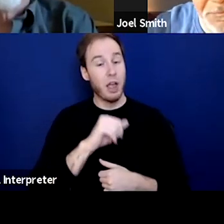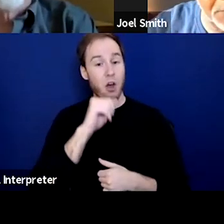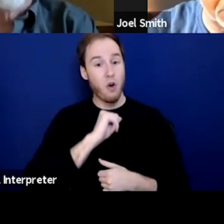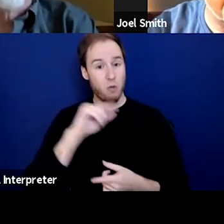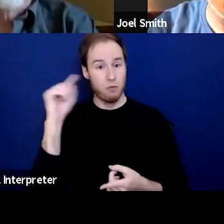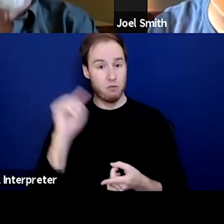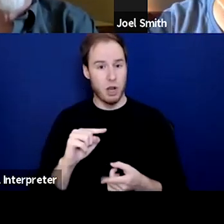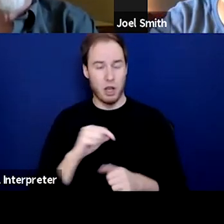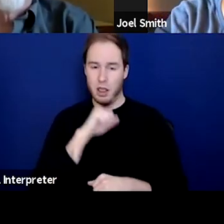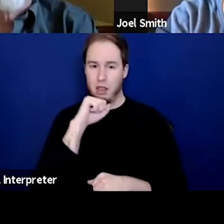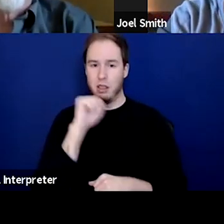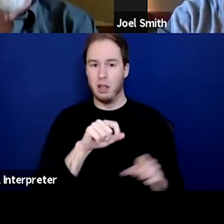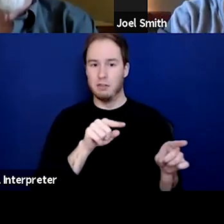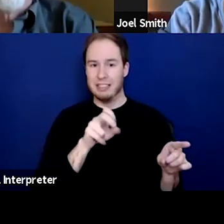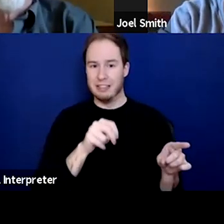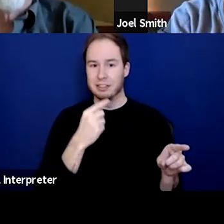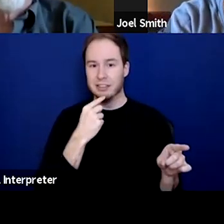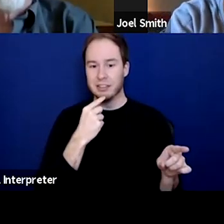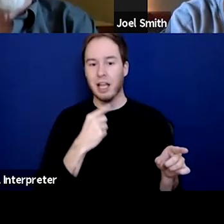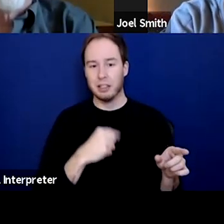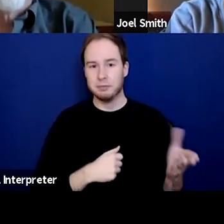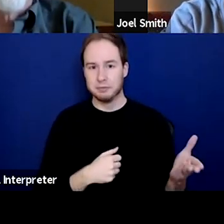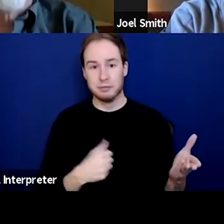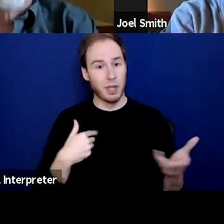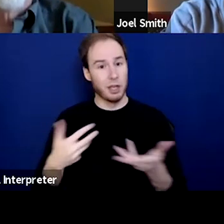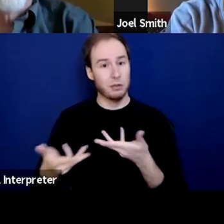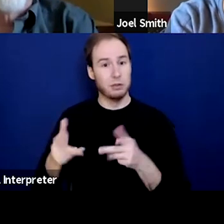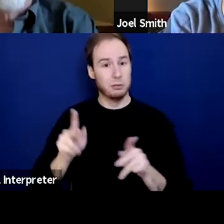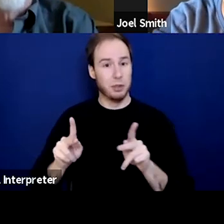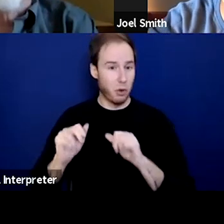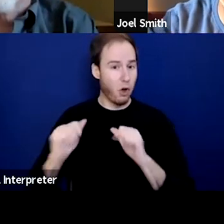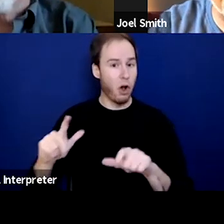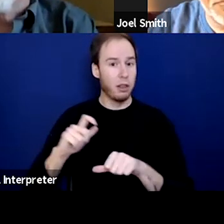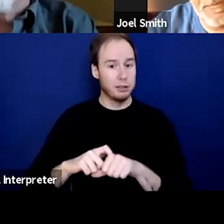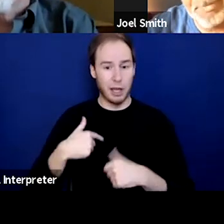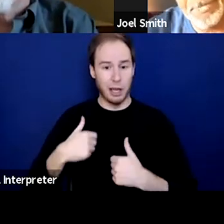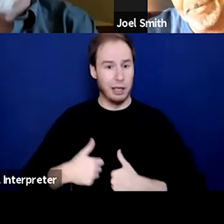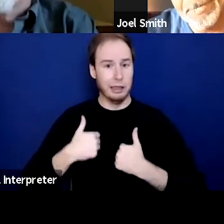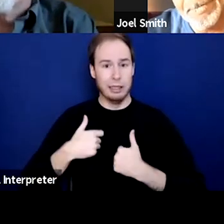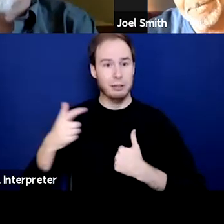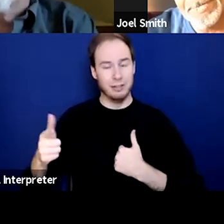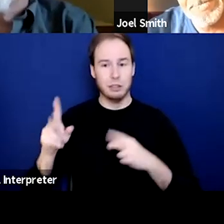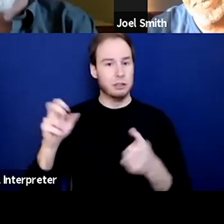I love what Steven said about your way in. I work with people all over the time. And I live in an affluent area, so I can work with both, right?